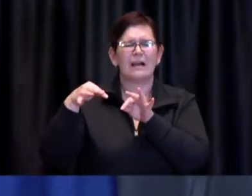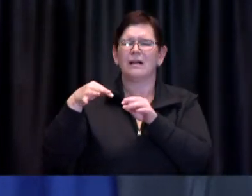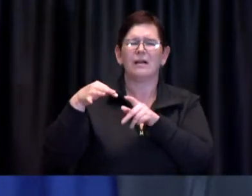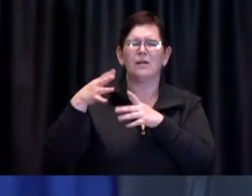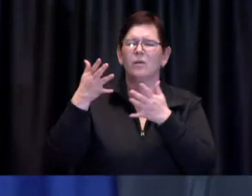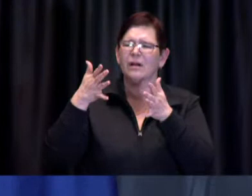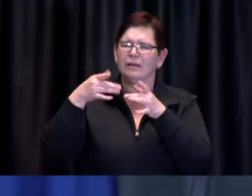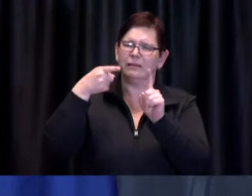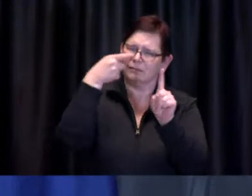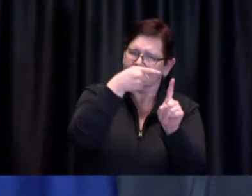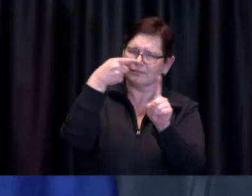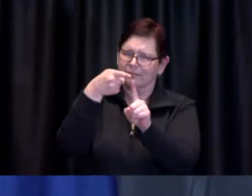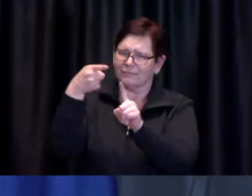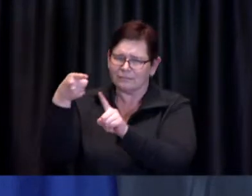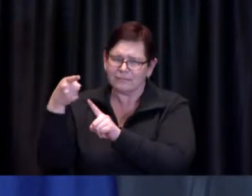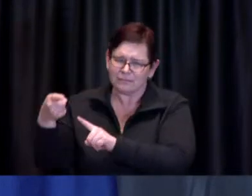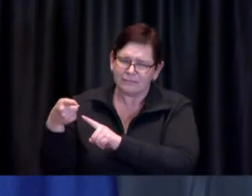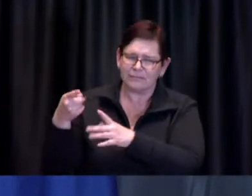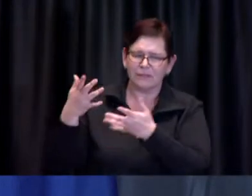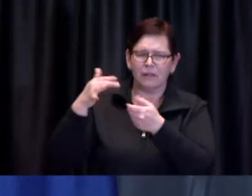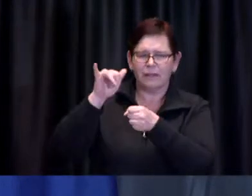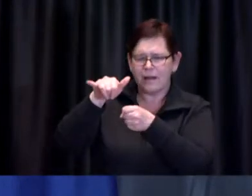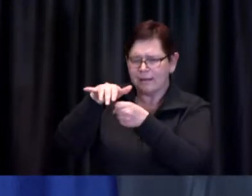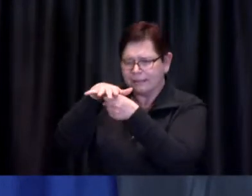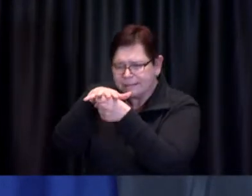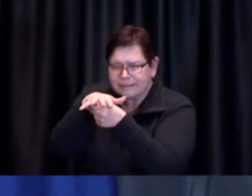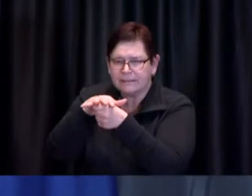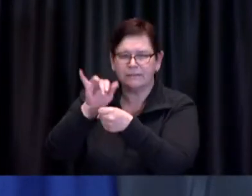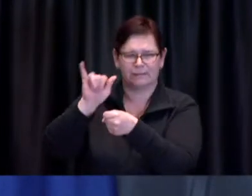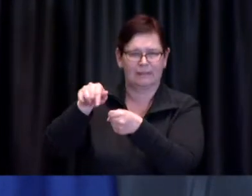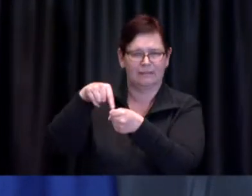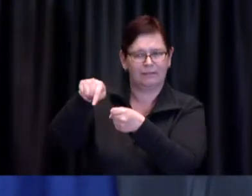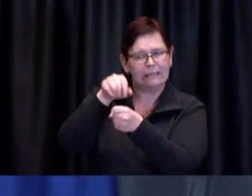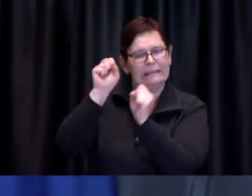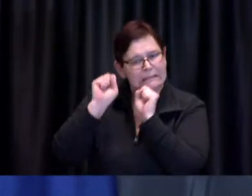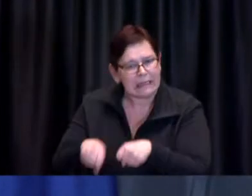on a region-wide basis so that it's clear to everybody because there's so many different